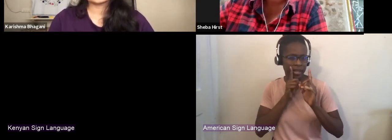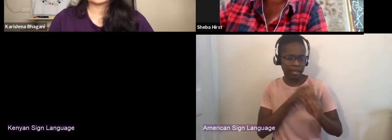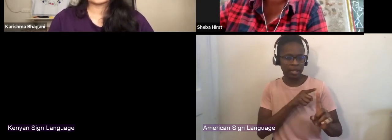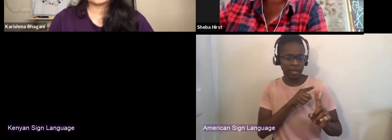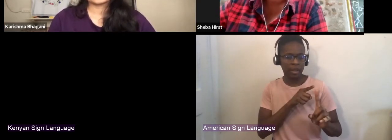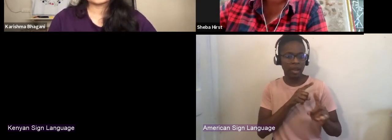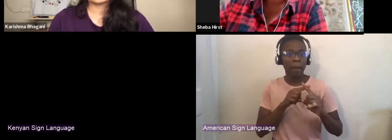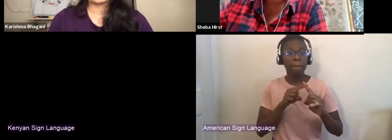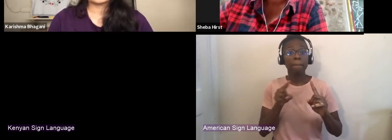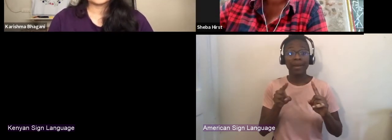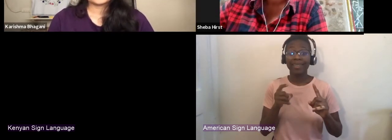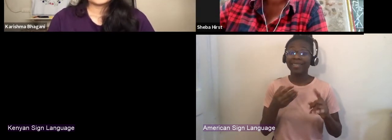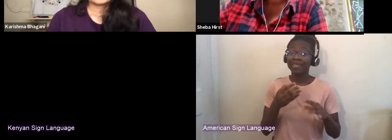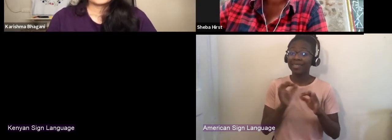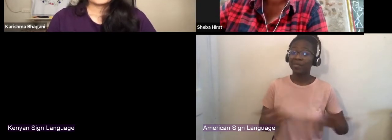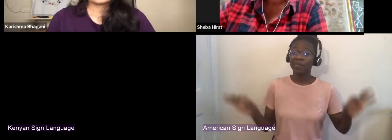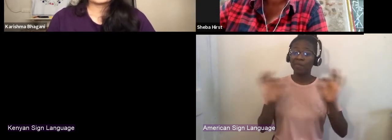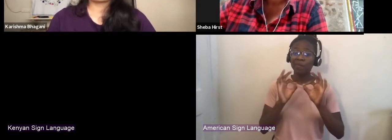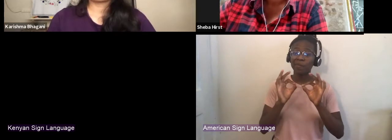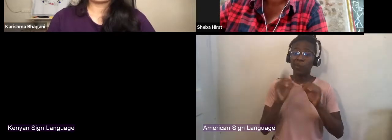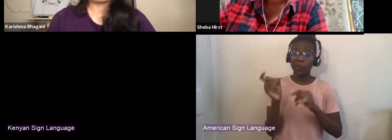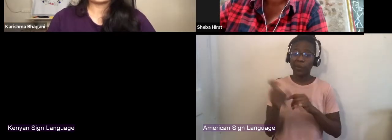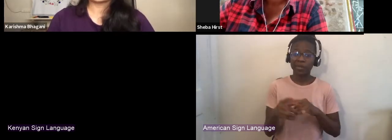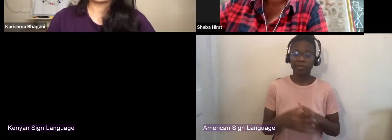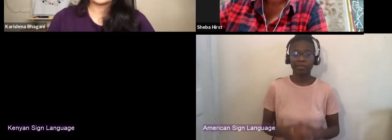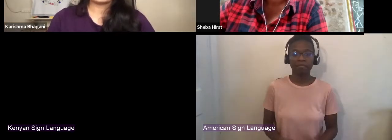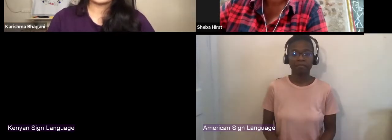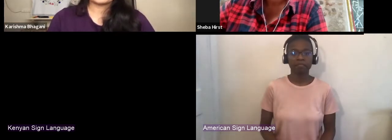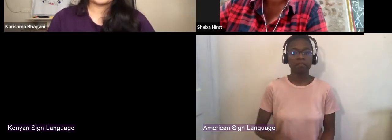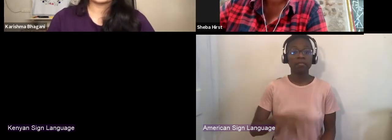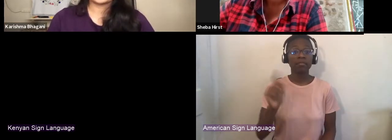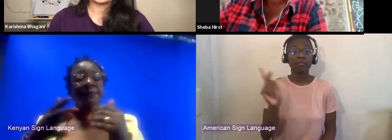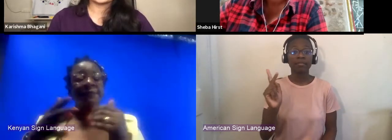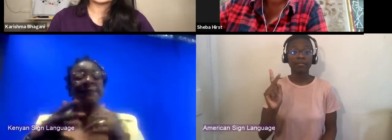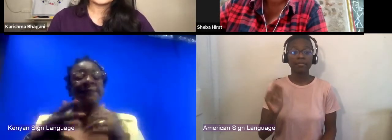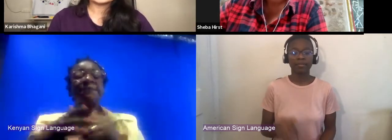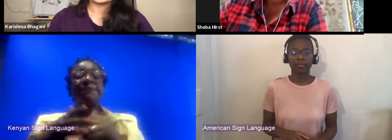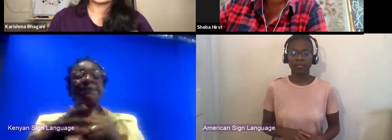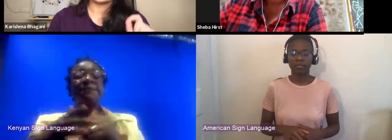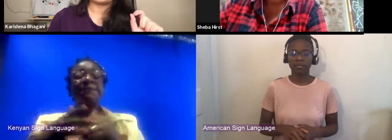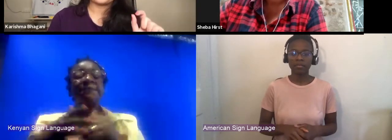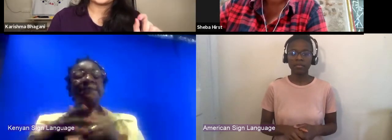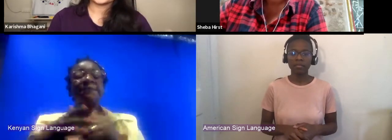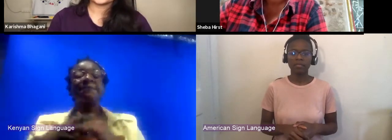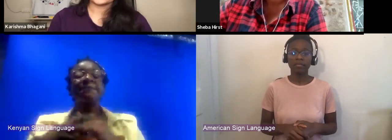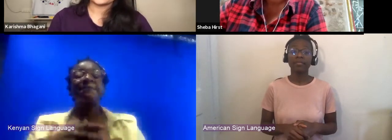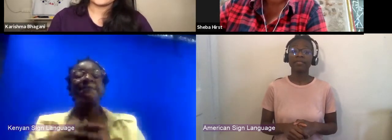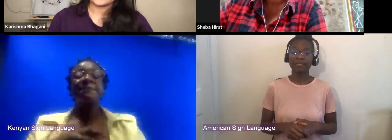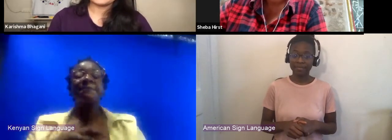Yeah. And what I find so valuable about what you've just said is that it's very practitioner driven.